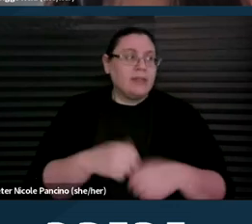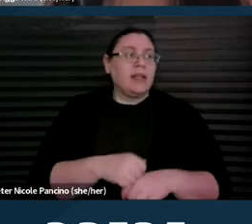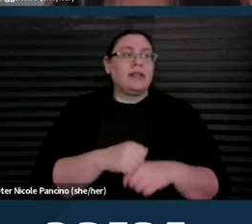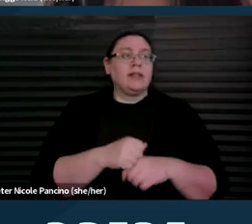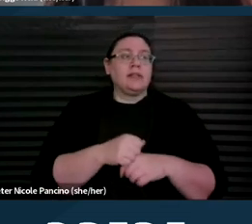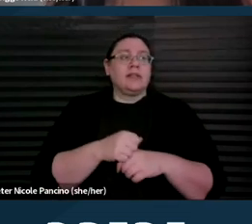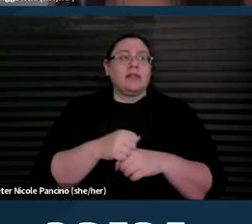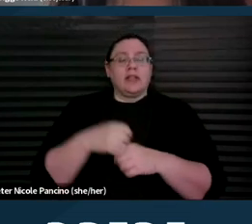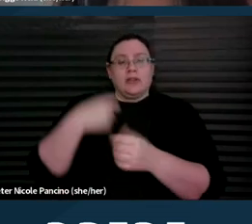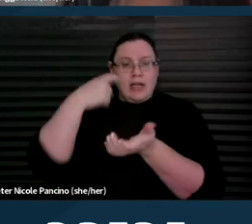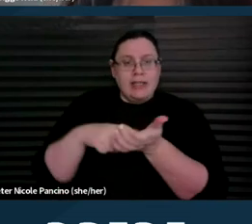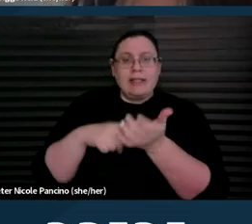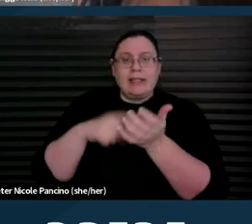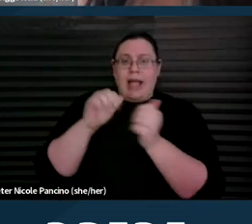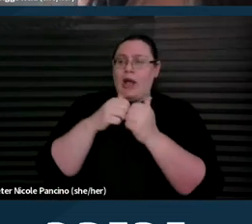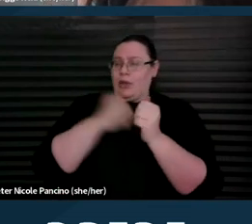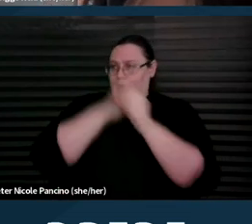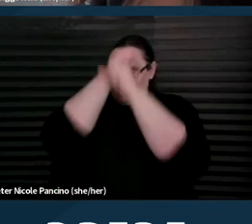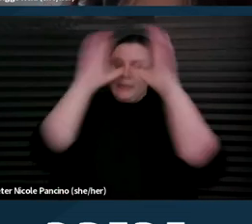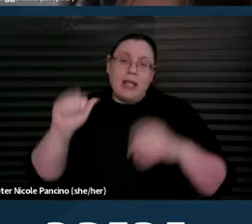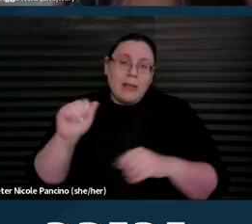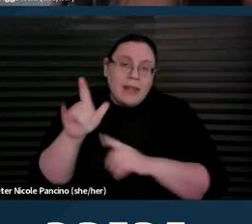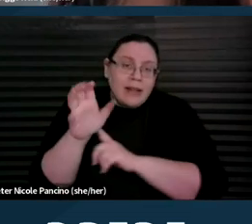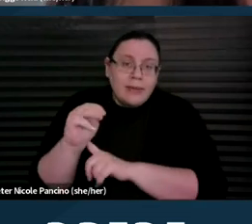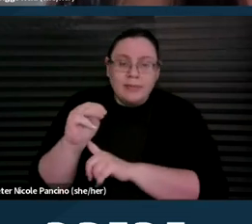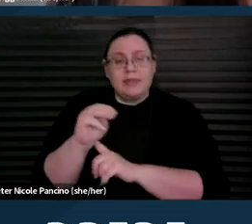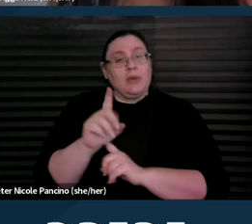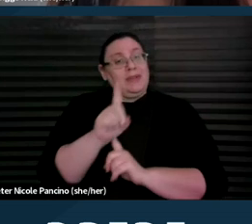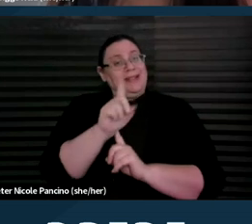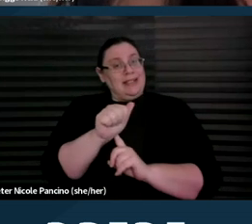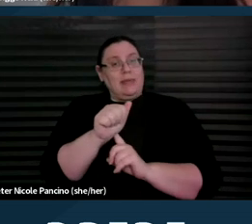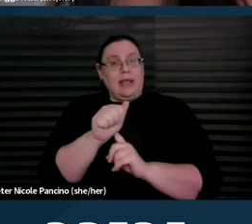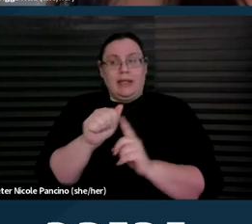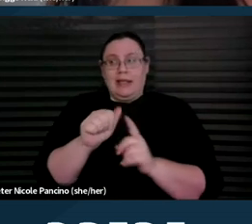and contextualize ableism, disability lends itself to politics of alliance.